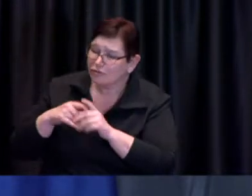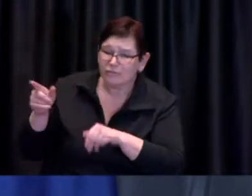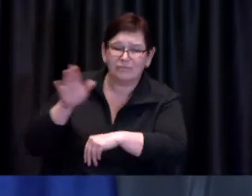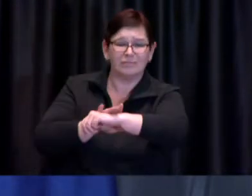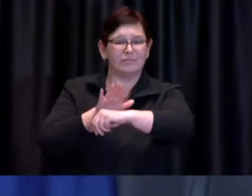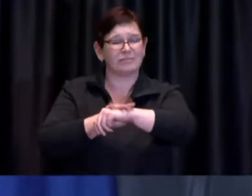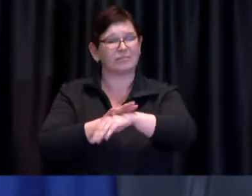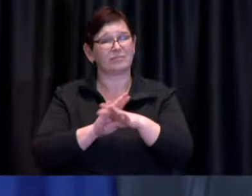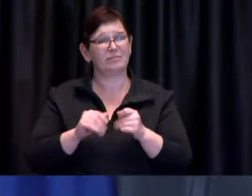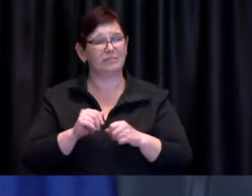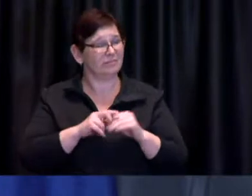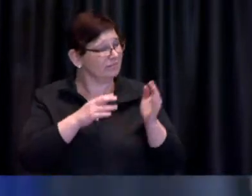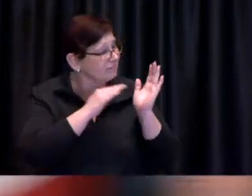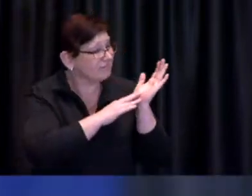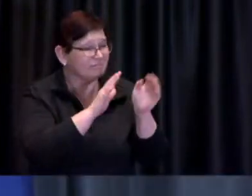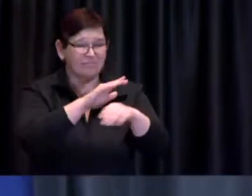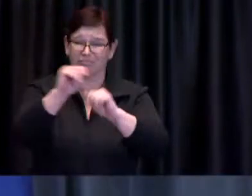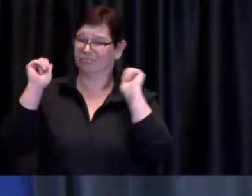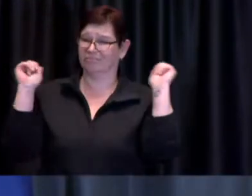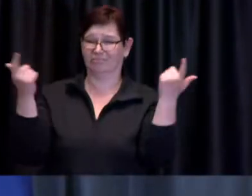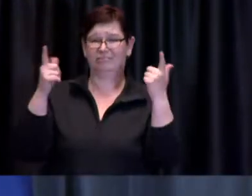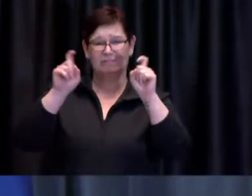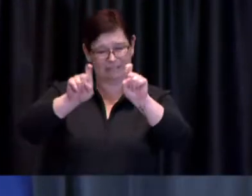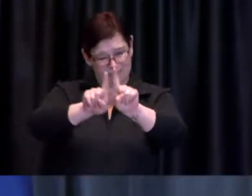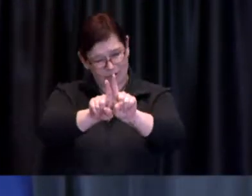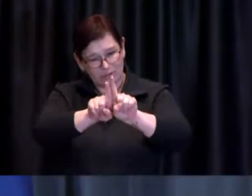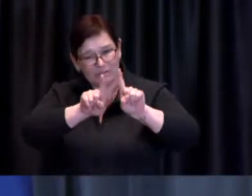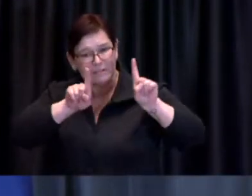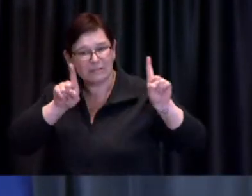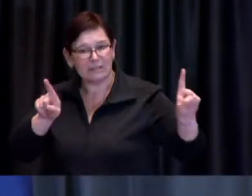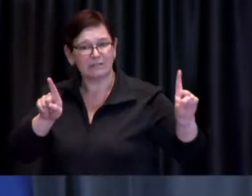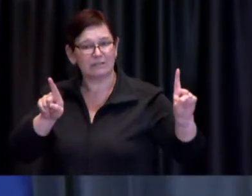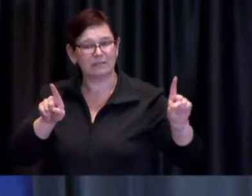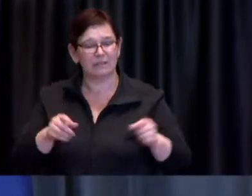Chief Pegg: In uh Chief Pegg in response or just in follow-up excuse me Mayor Tory